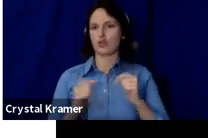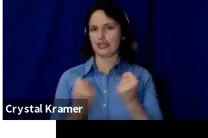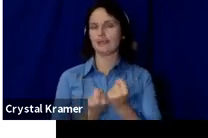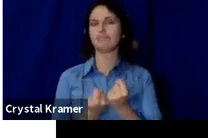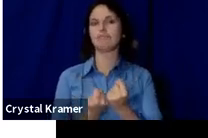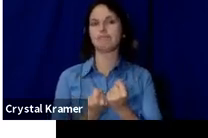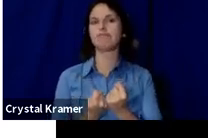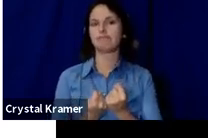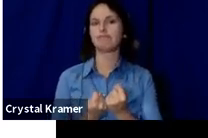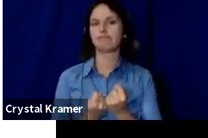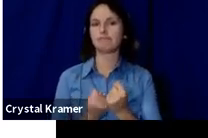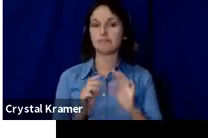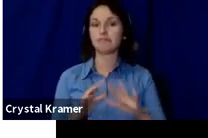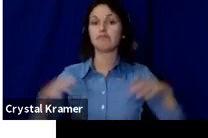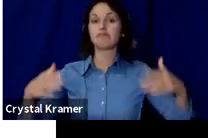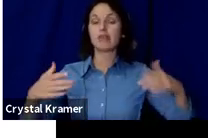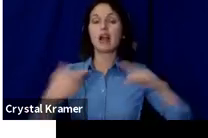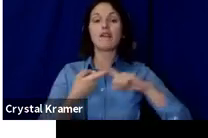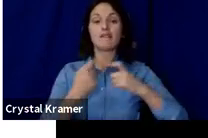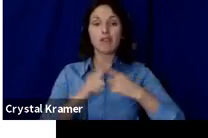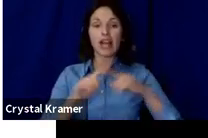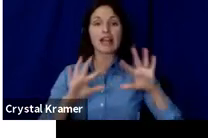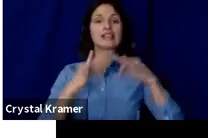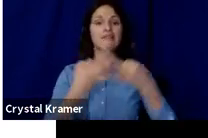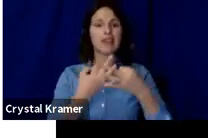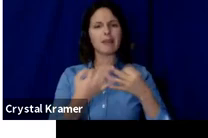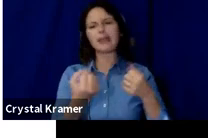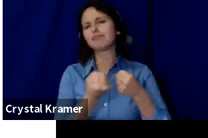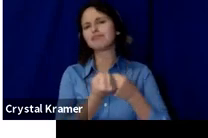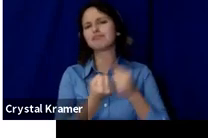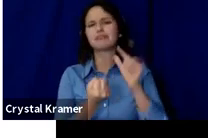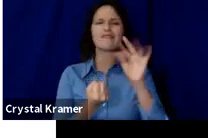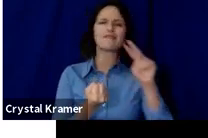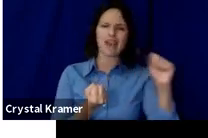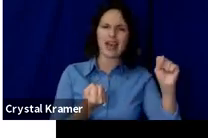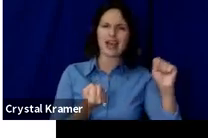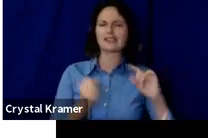And then there is your friends, family, and fans, people who are connected to you, know